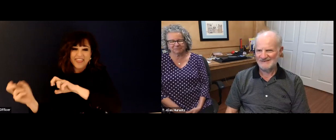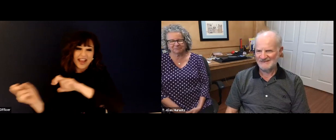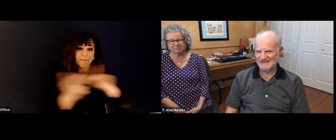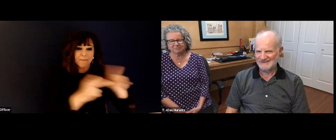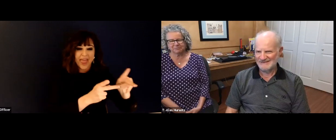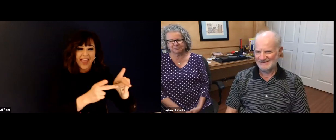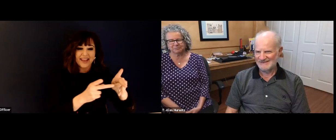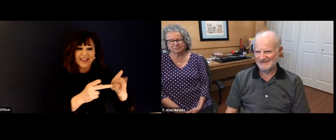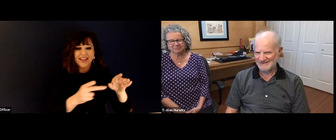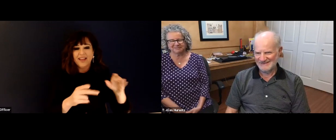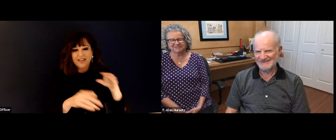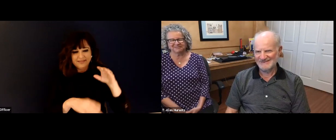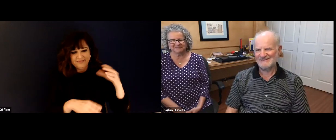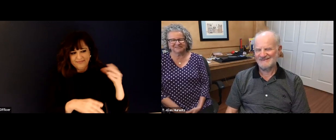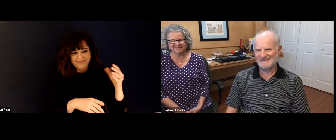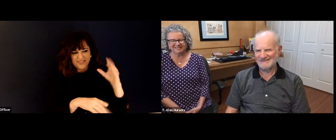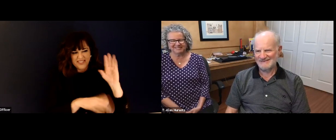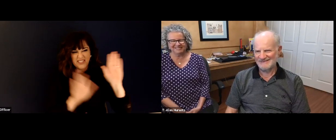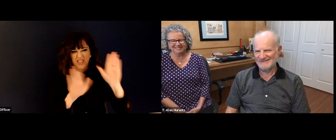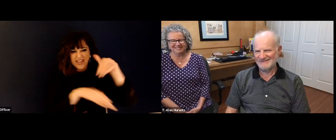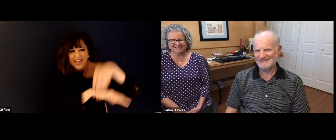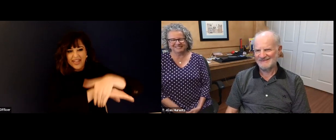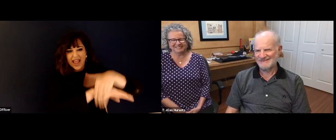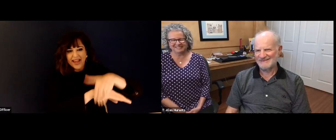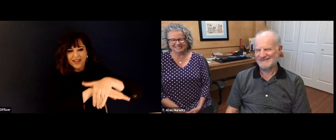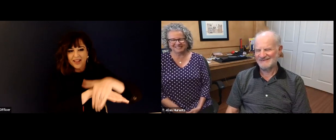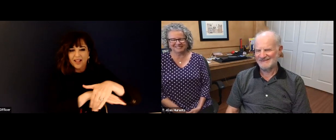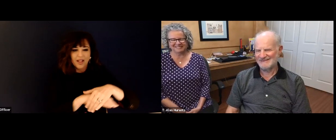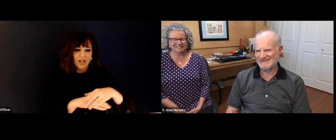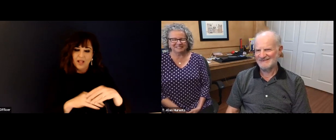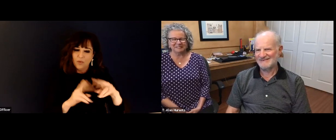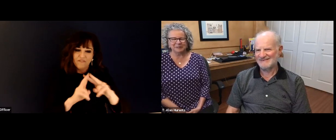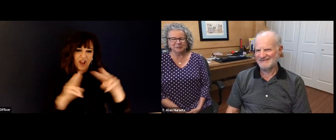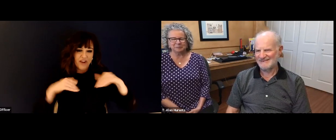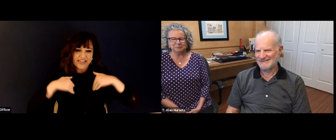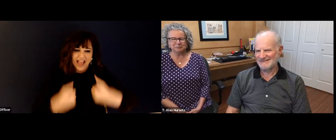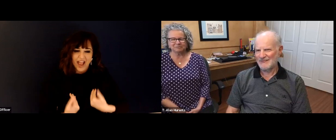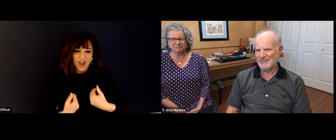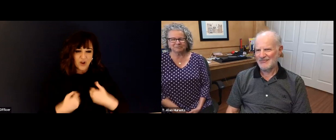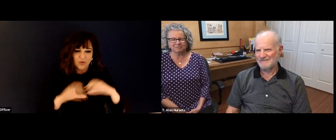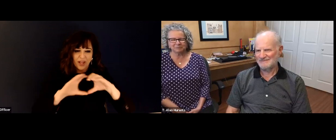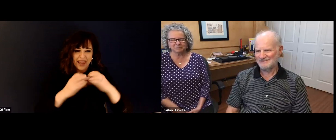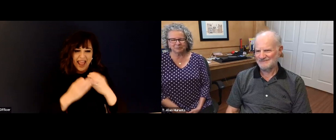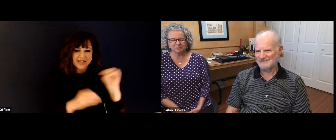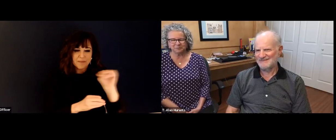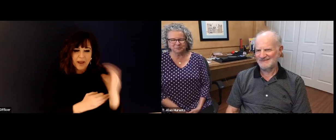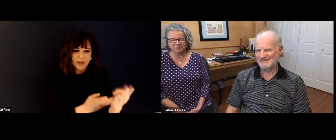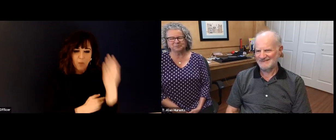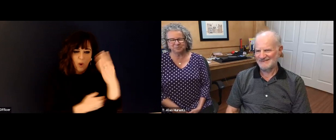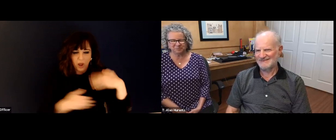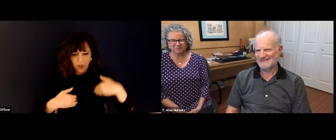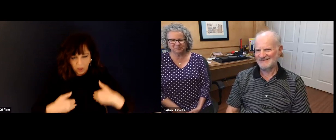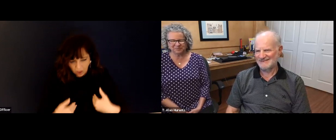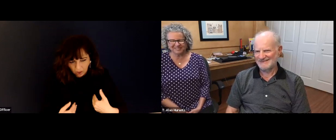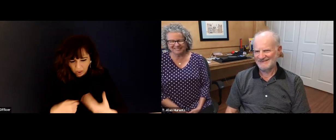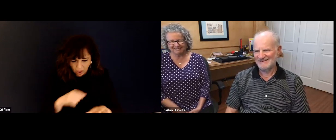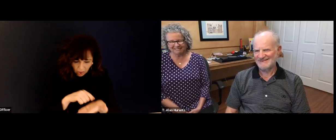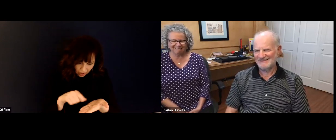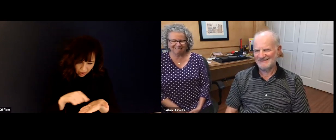hours. Basically, we rented a bus. We stayed overnight. We participated in the March and then we headed back to Rochester